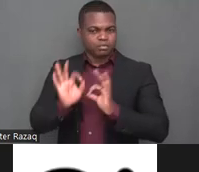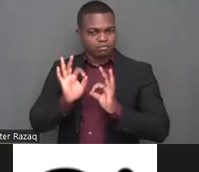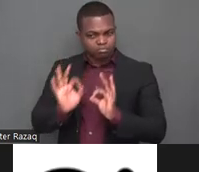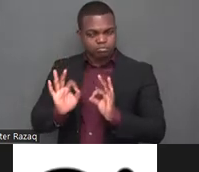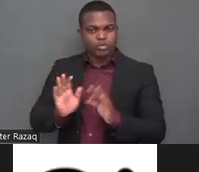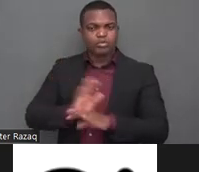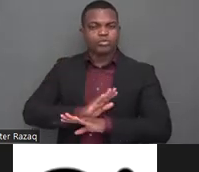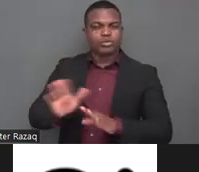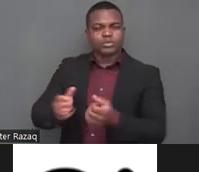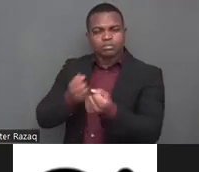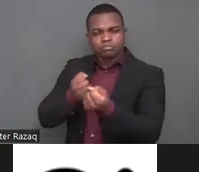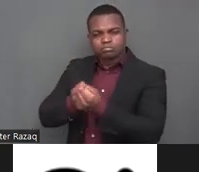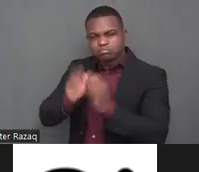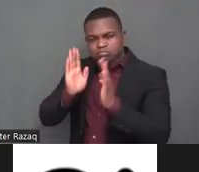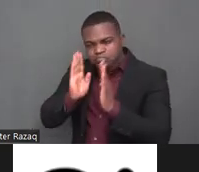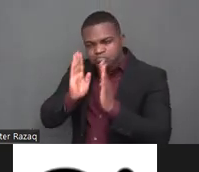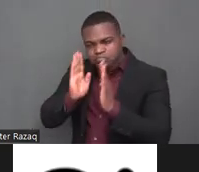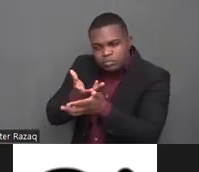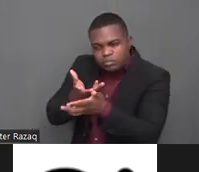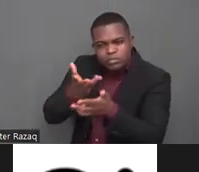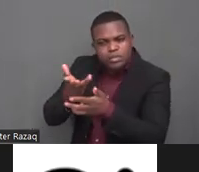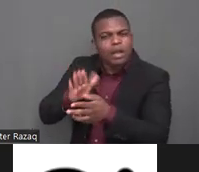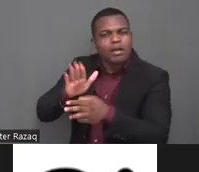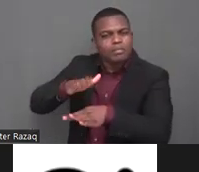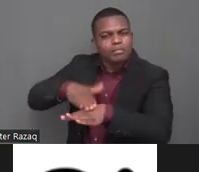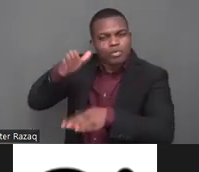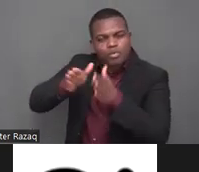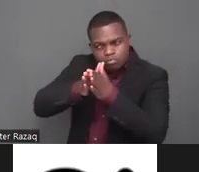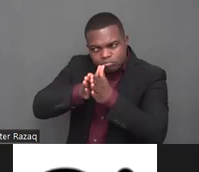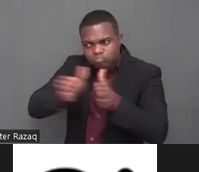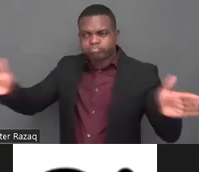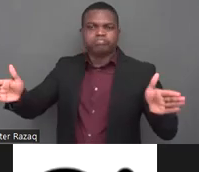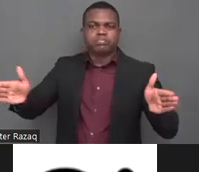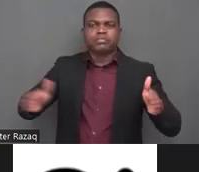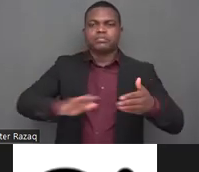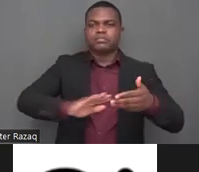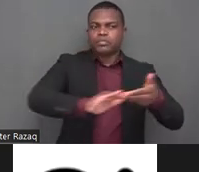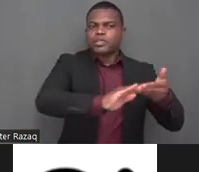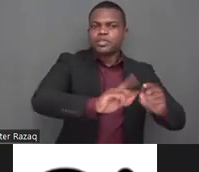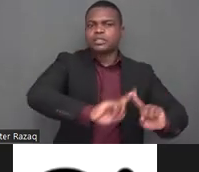also on default lines between the movements we also need uh more finding to secure sr hr